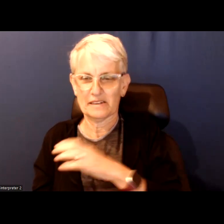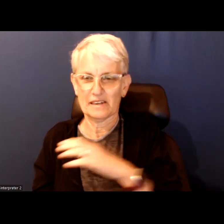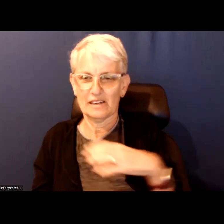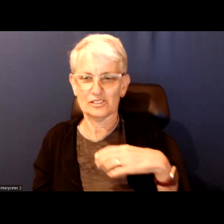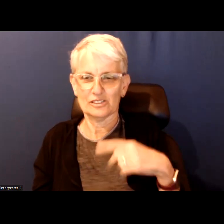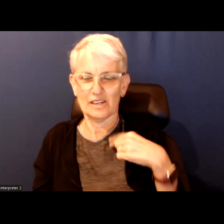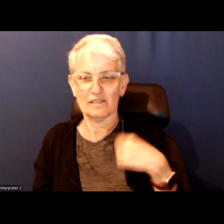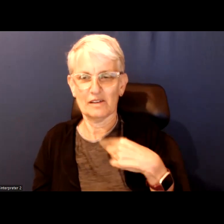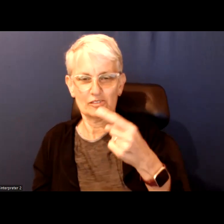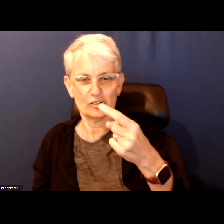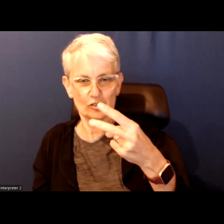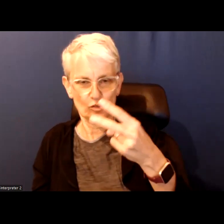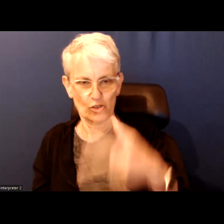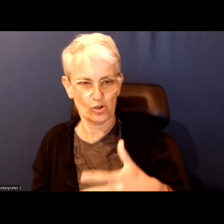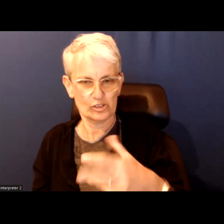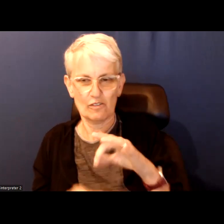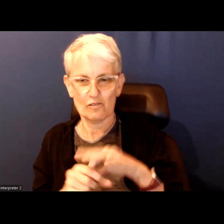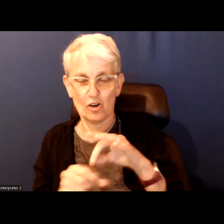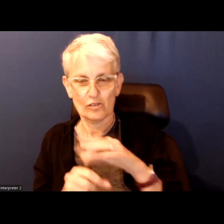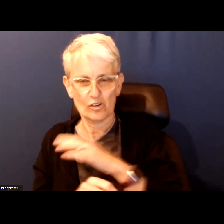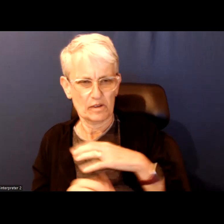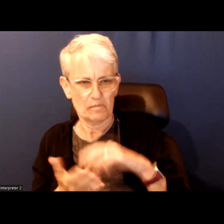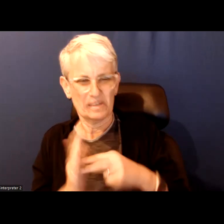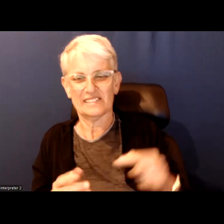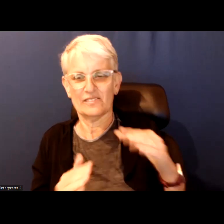two thirds vote from counsel that means even less representation because of city counselors